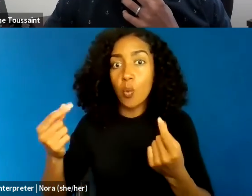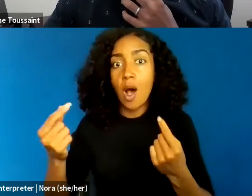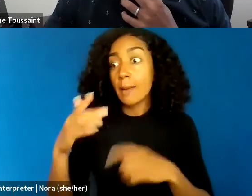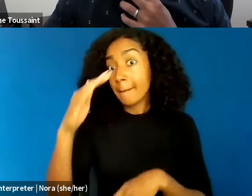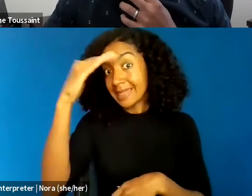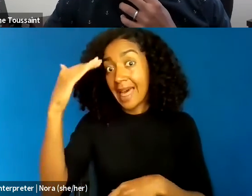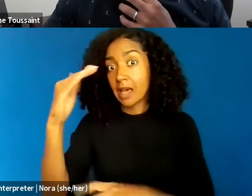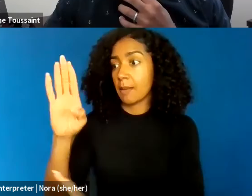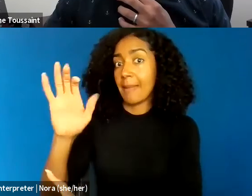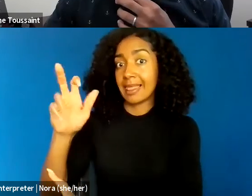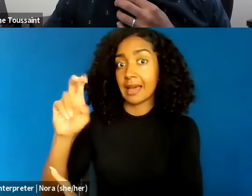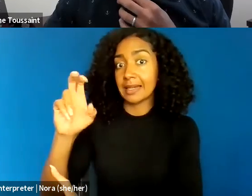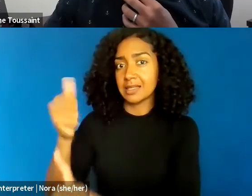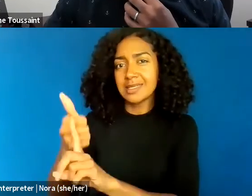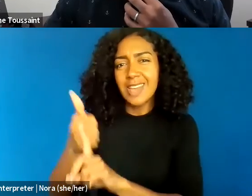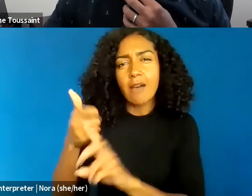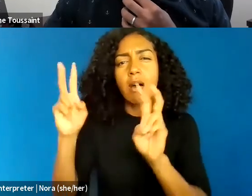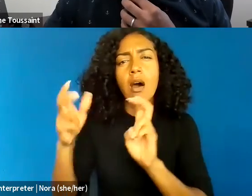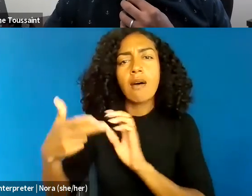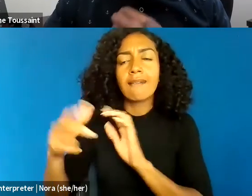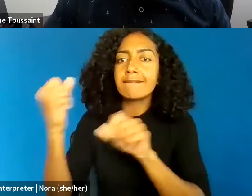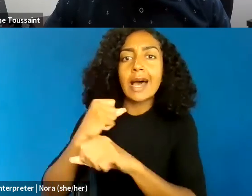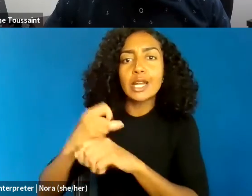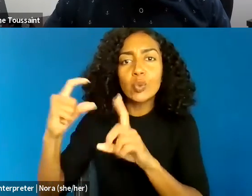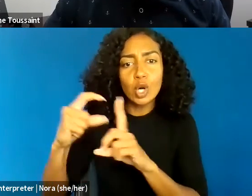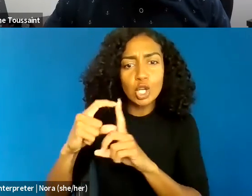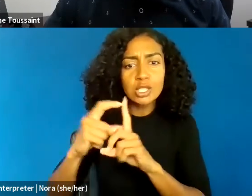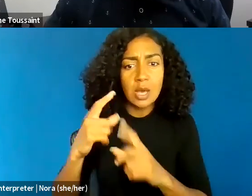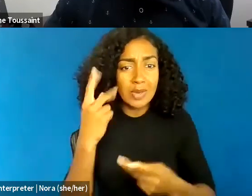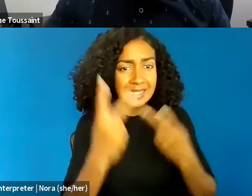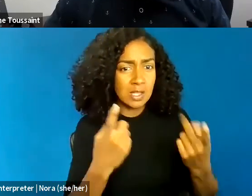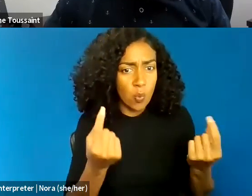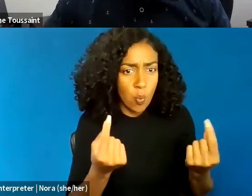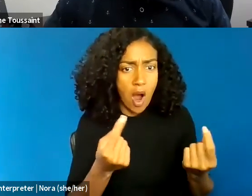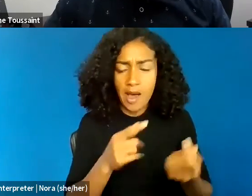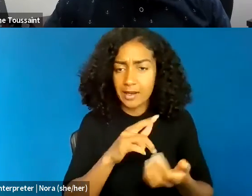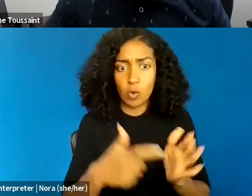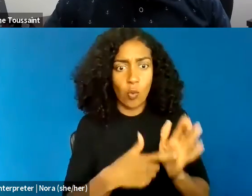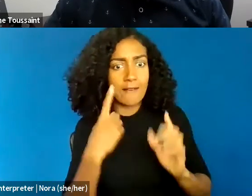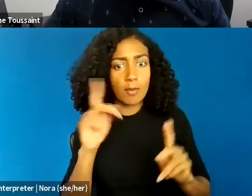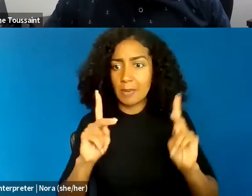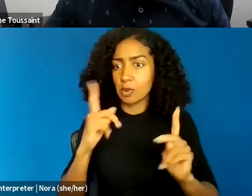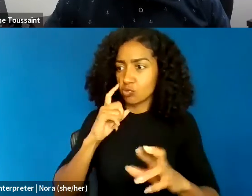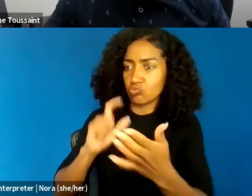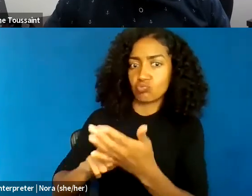why a victim deserves to be treated like a human being. So, this one's more so for Professor Toussaint . How do we look critically